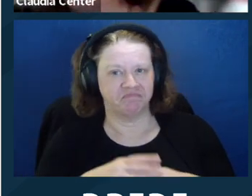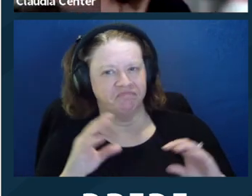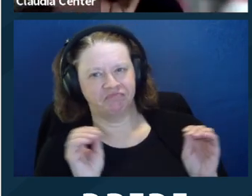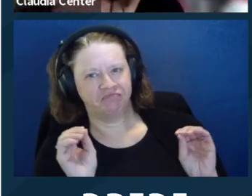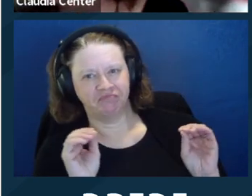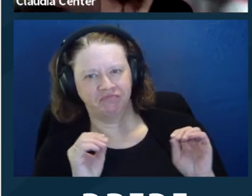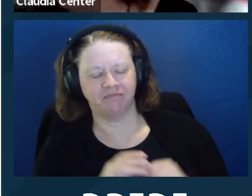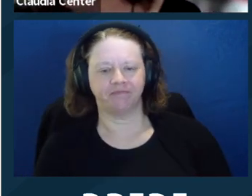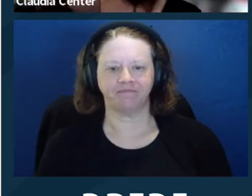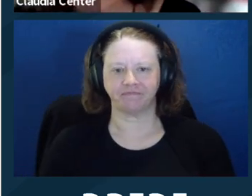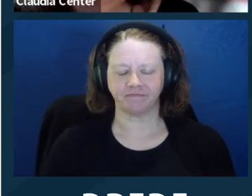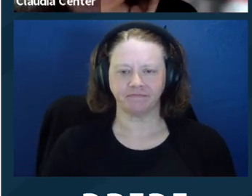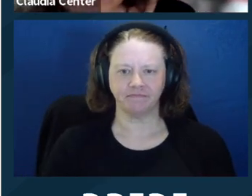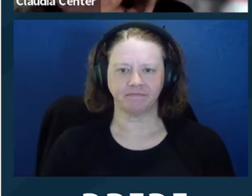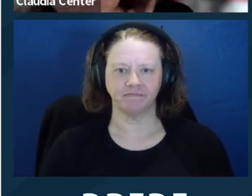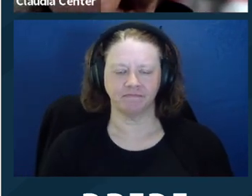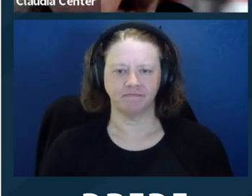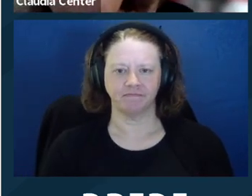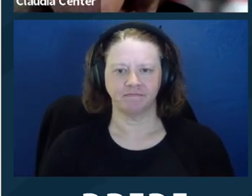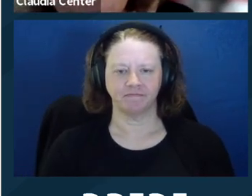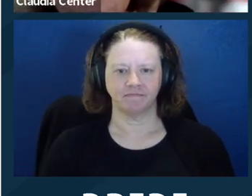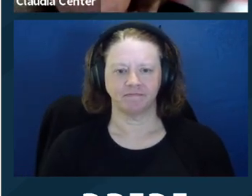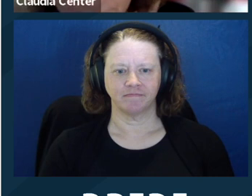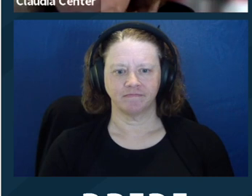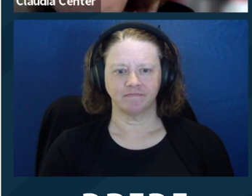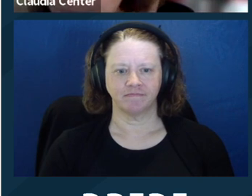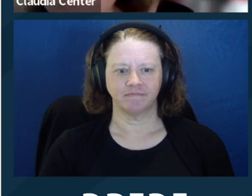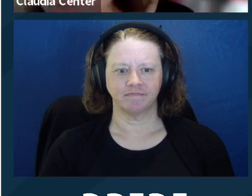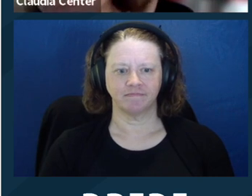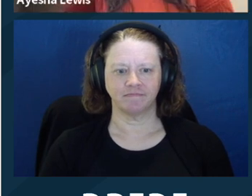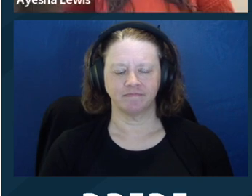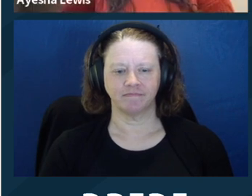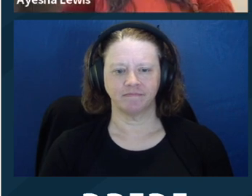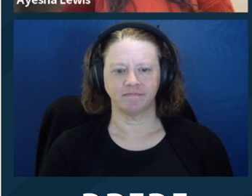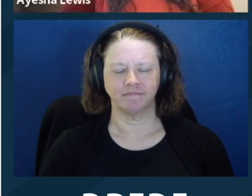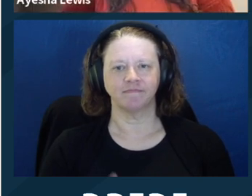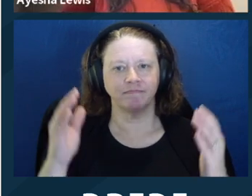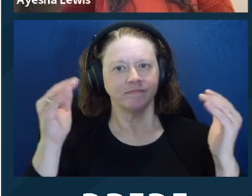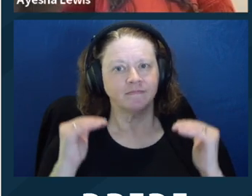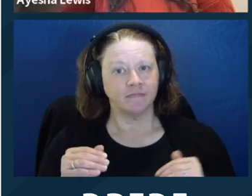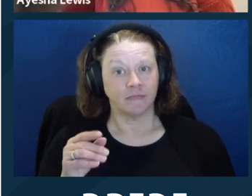on that one? >> AYESHA LEWIS: No. Nothing from me.